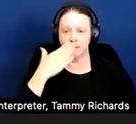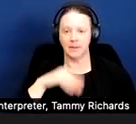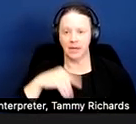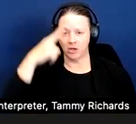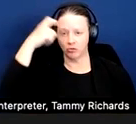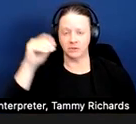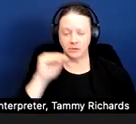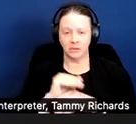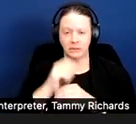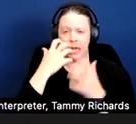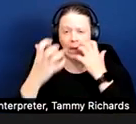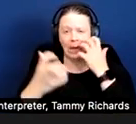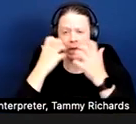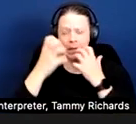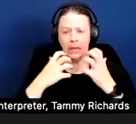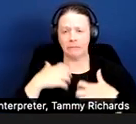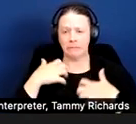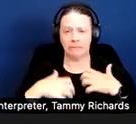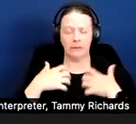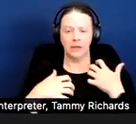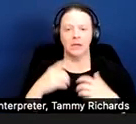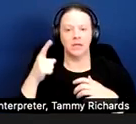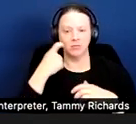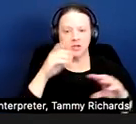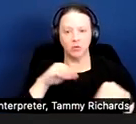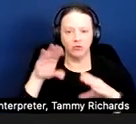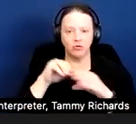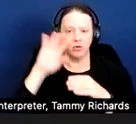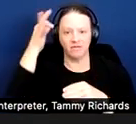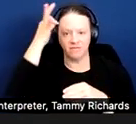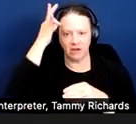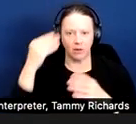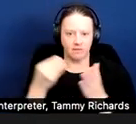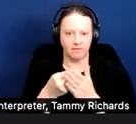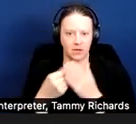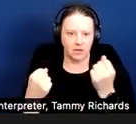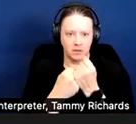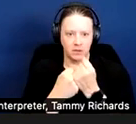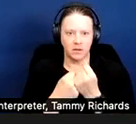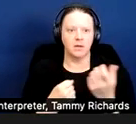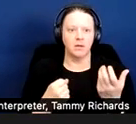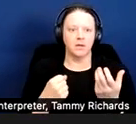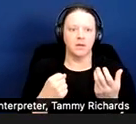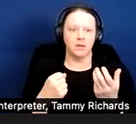Trevor recently moved into a federally subsidized apartment for veterans where walls are very thin.